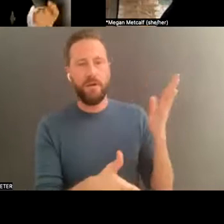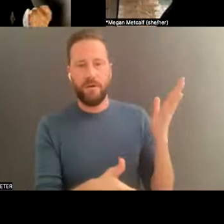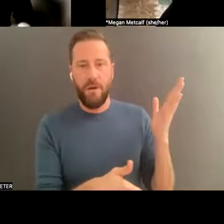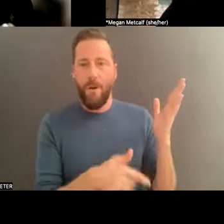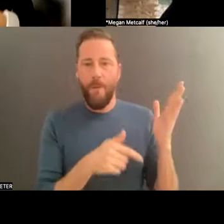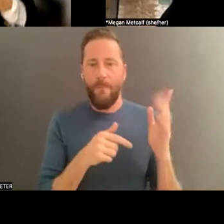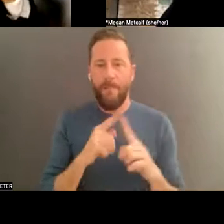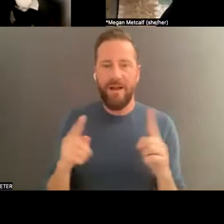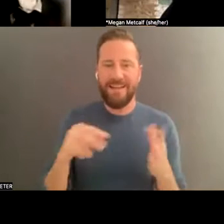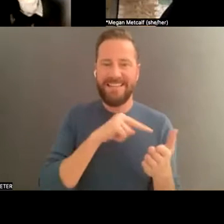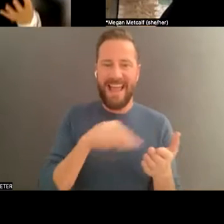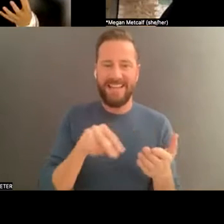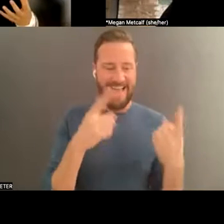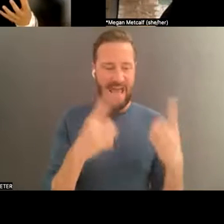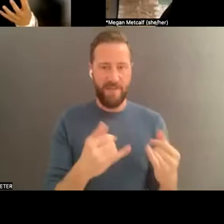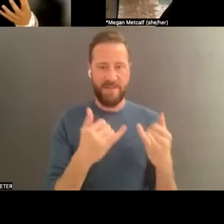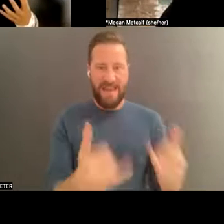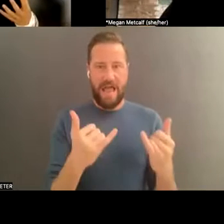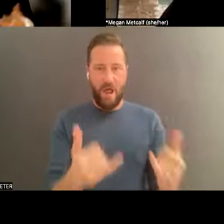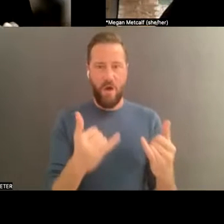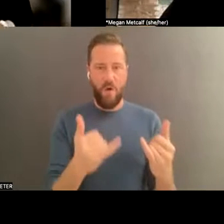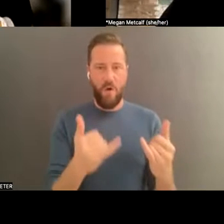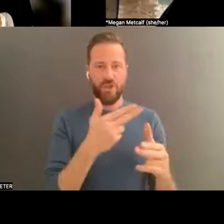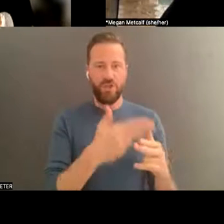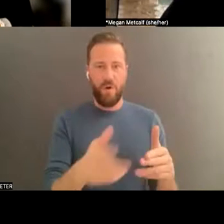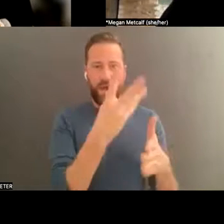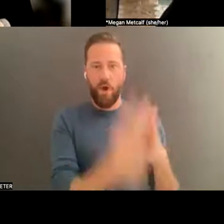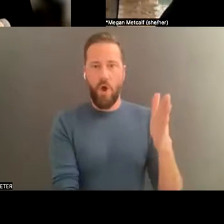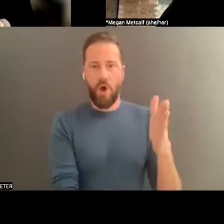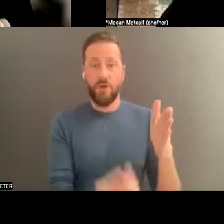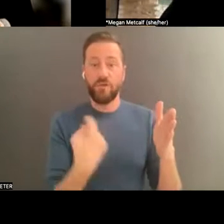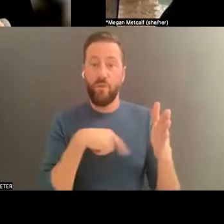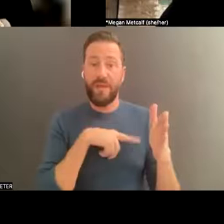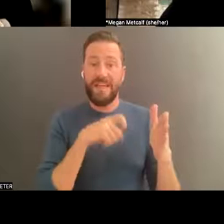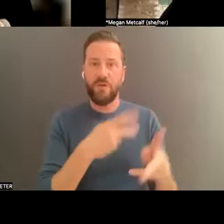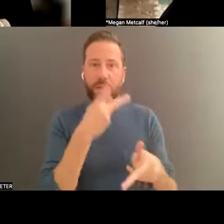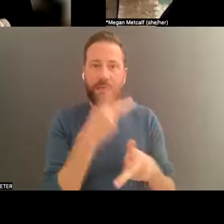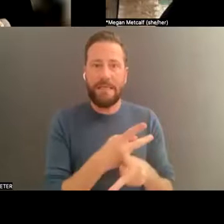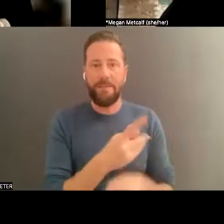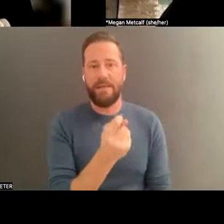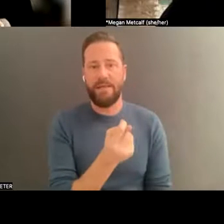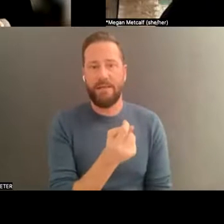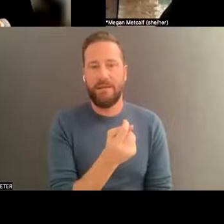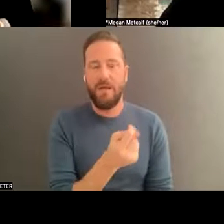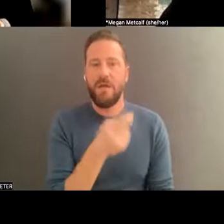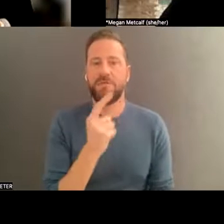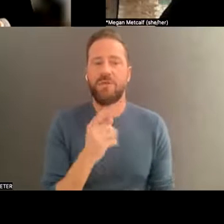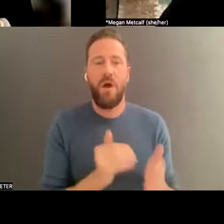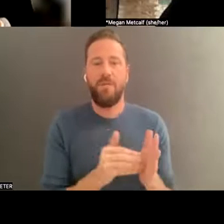so let's captivate it. And often it's the fact